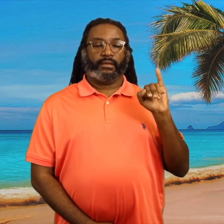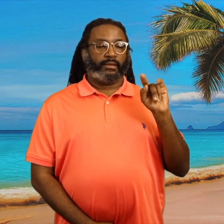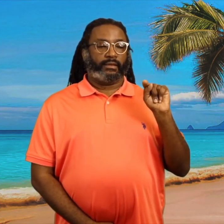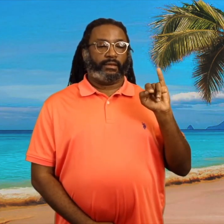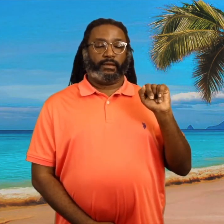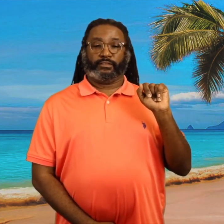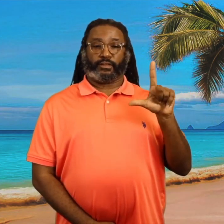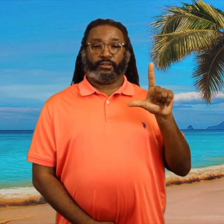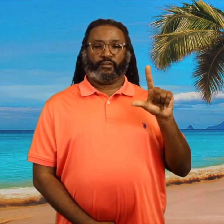Initial